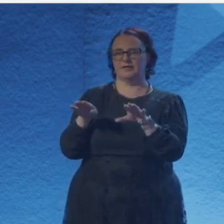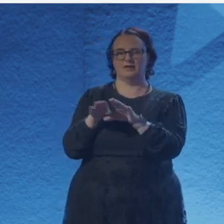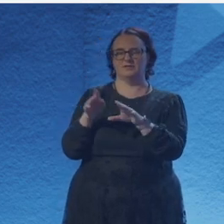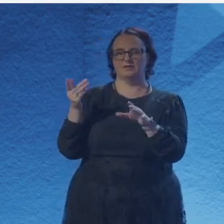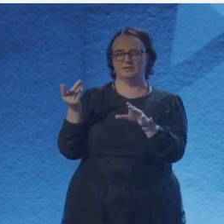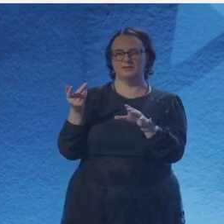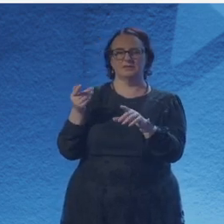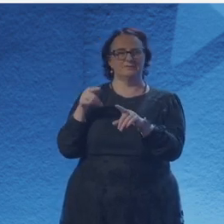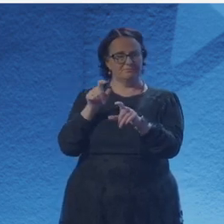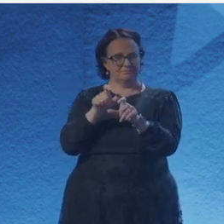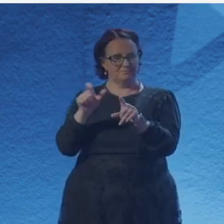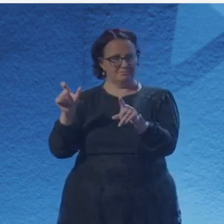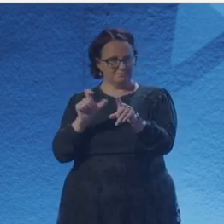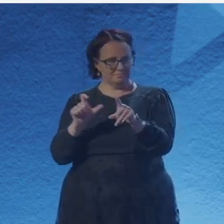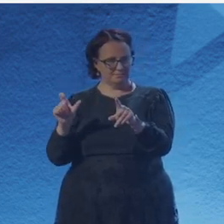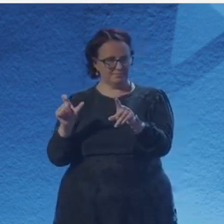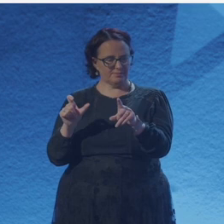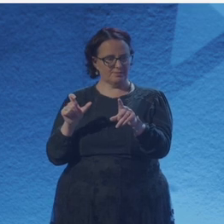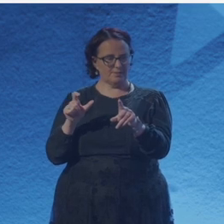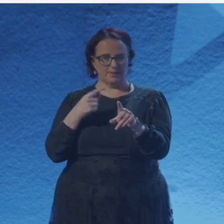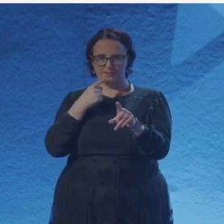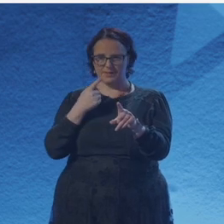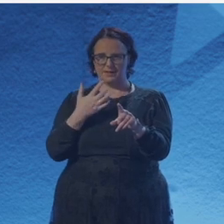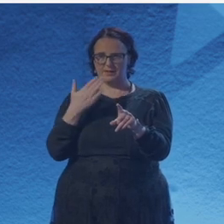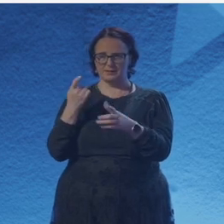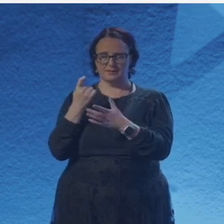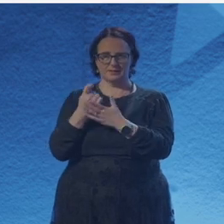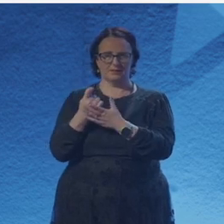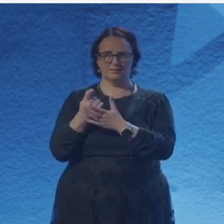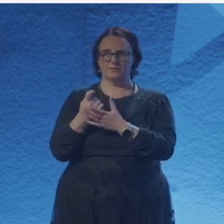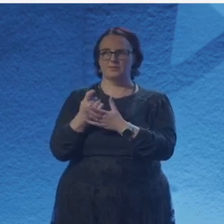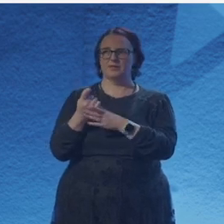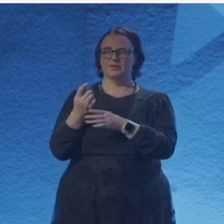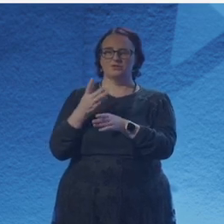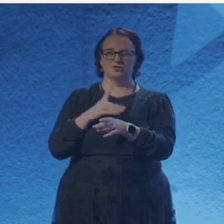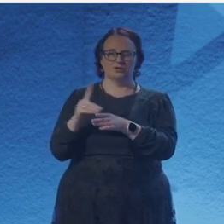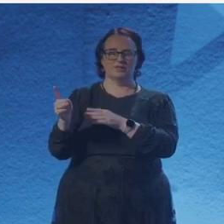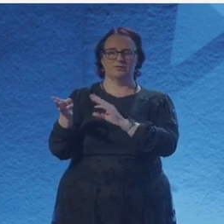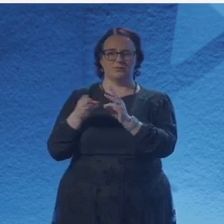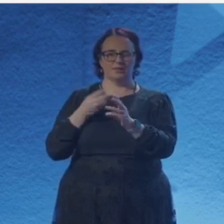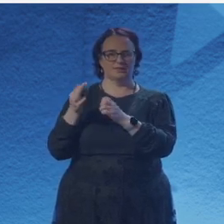So I think for the poems that tend to make it out into the world, I tend to start writing them because I have something I need to say,